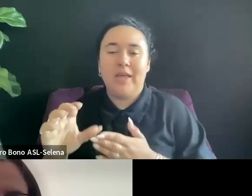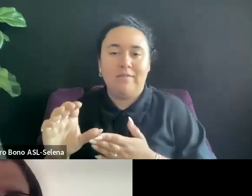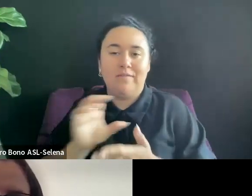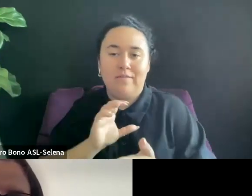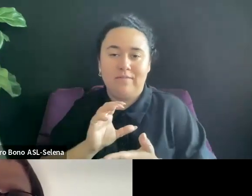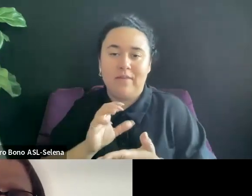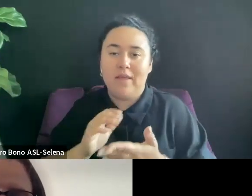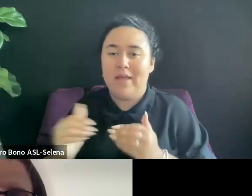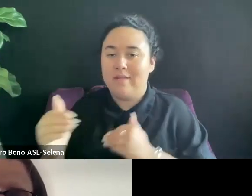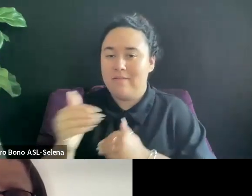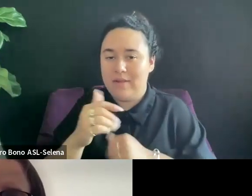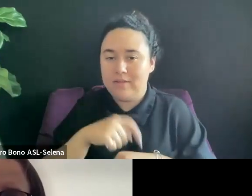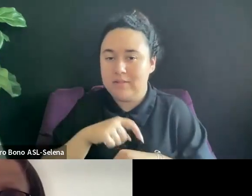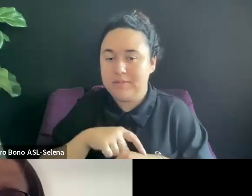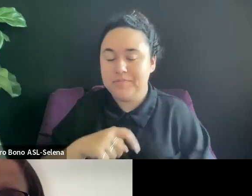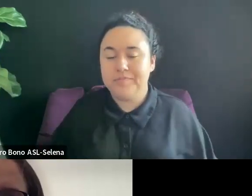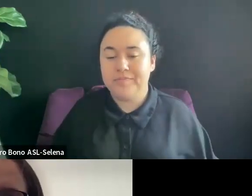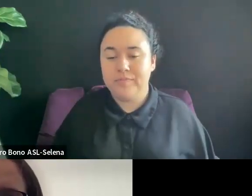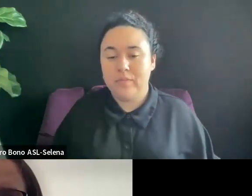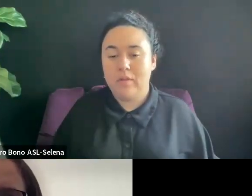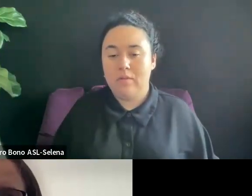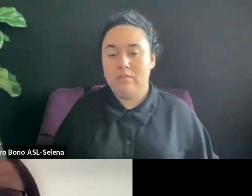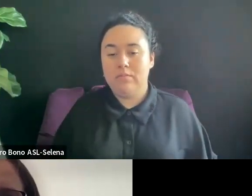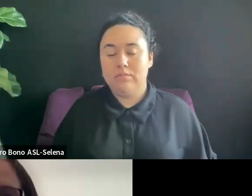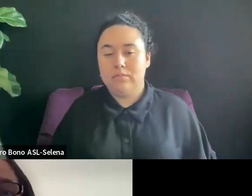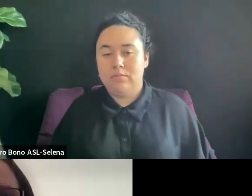GETTING AN MG OR ADVANCE.